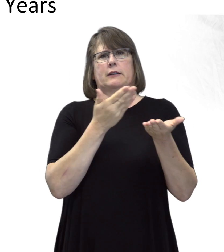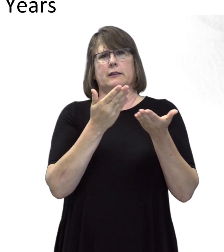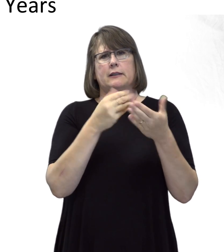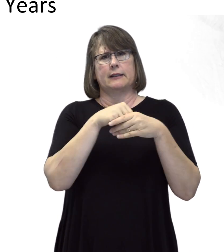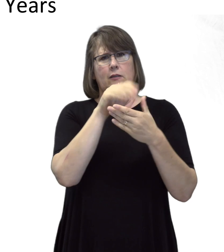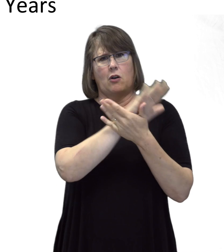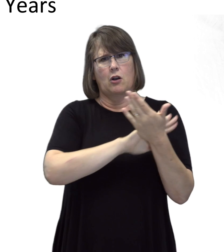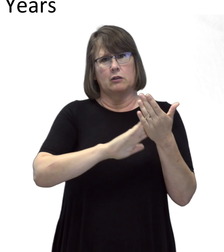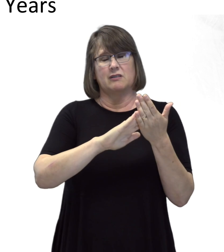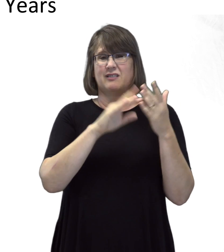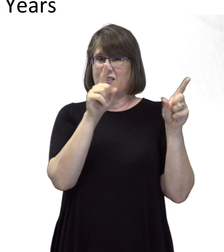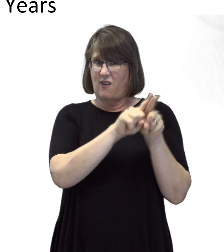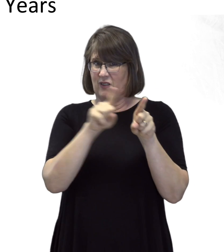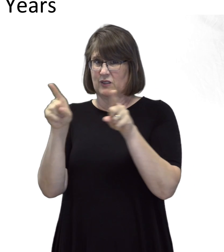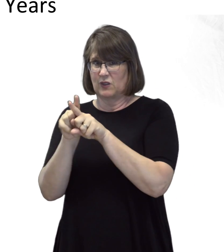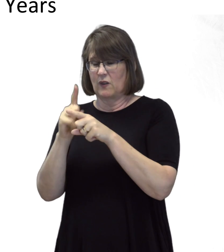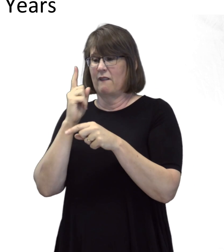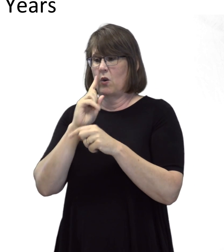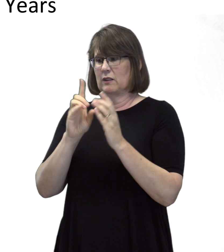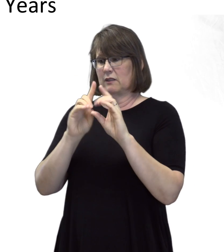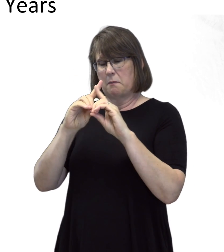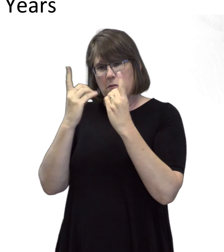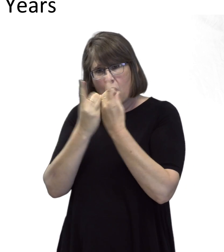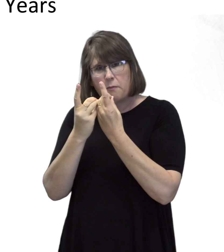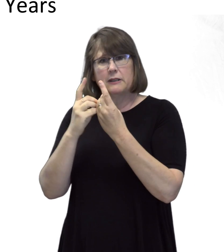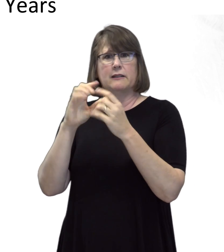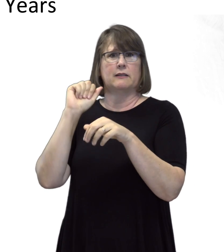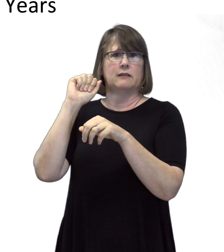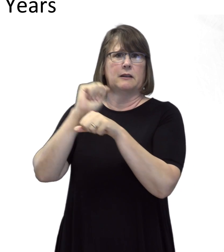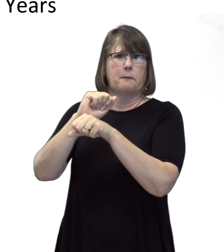as well as for the Department of Employment